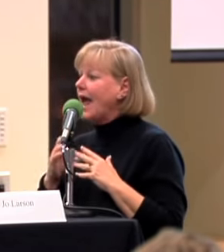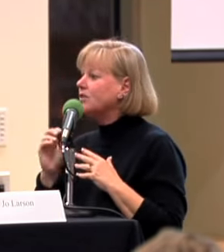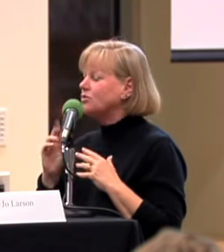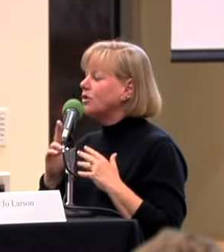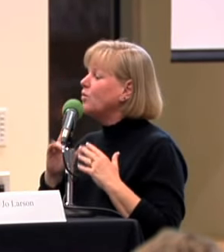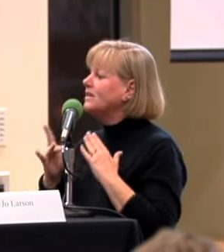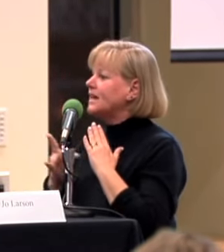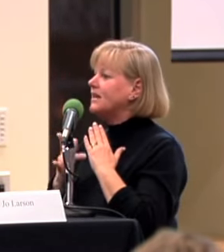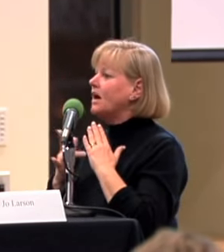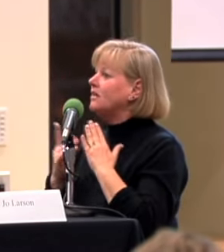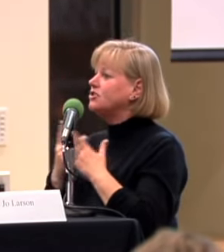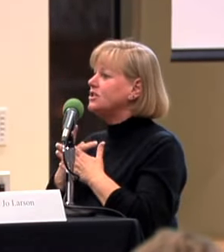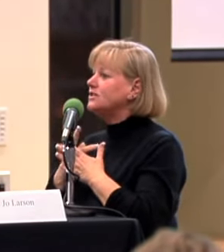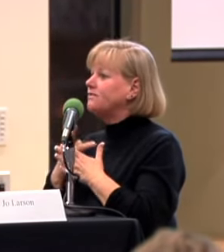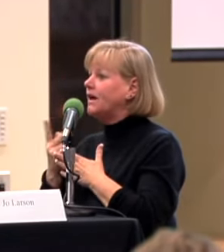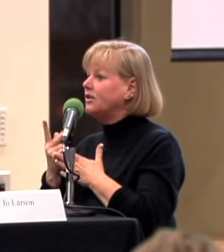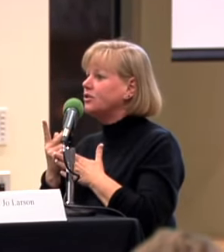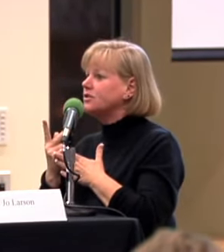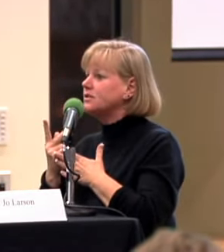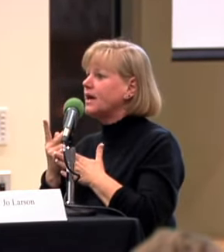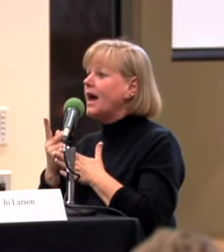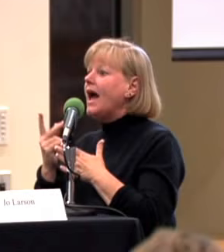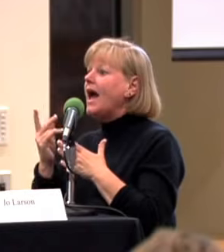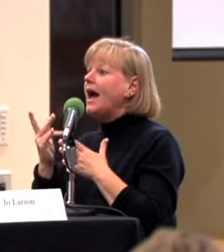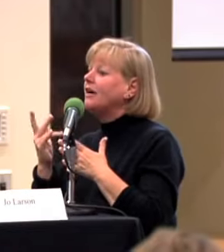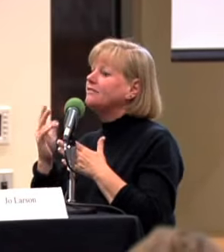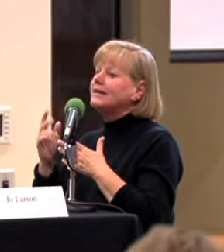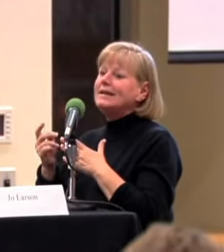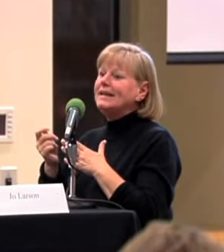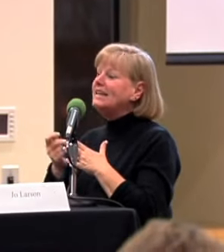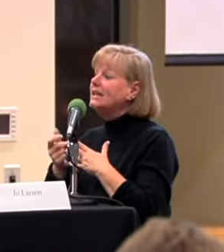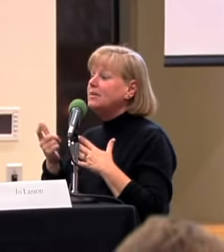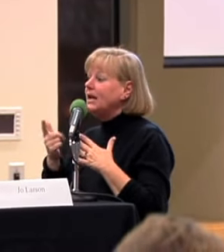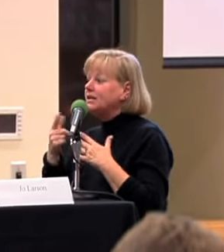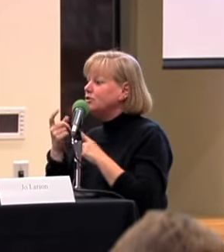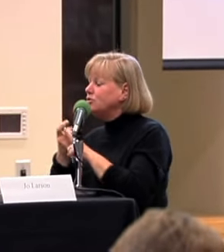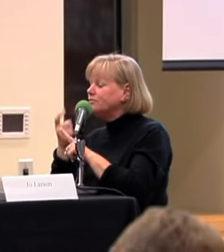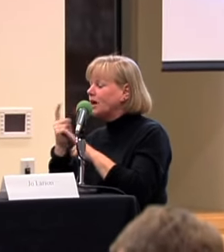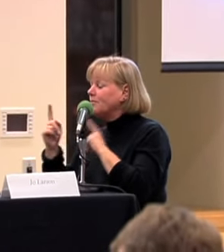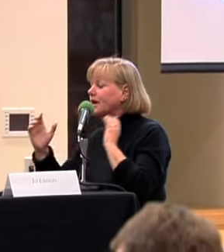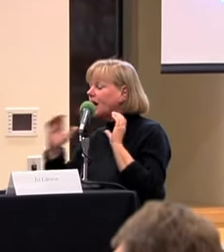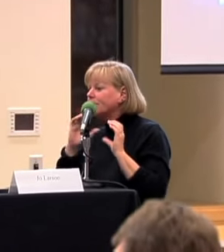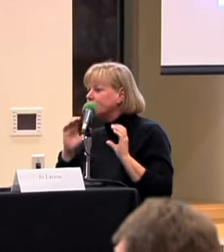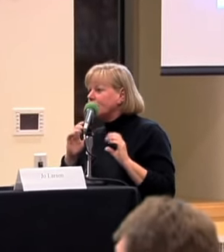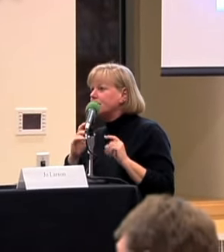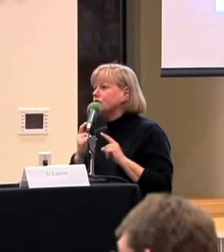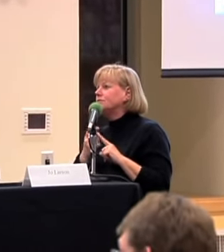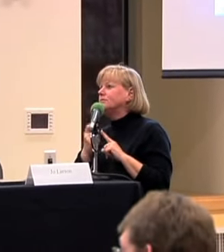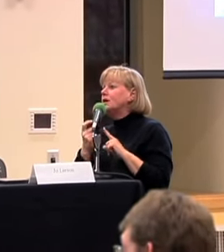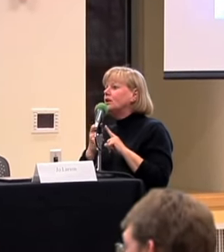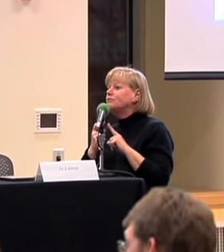AND OR WHEN TECHNOLOGY FAILURES HAVE ELIMINATED YOU FROM THE CONVERSATION